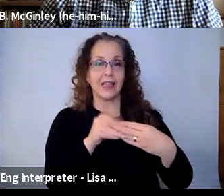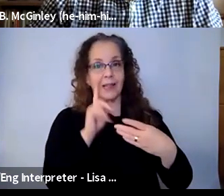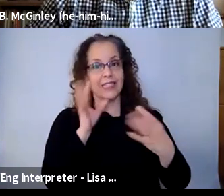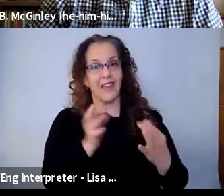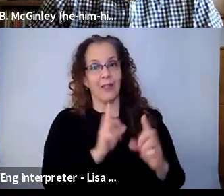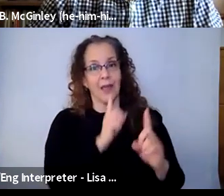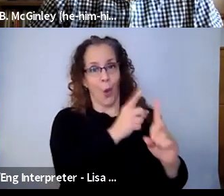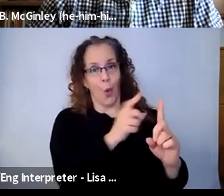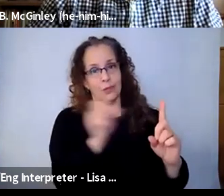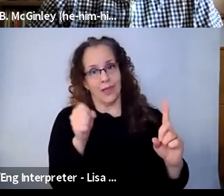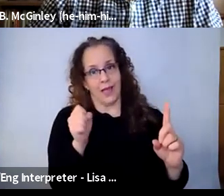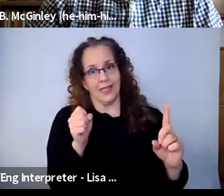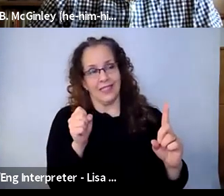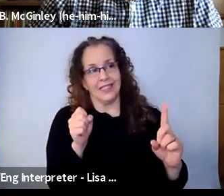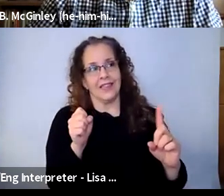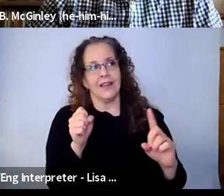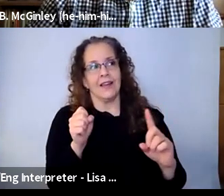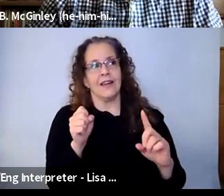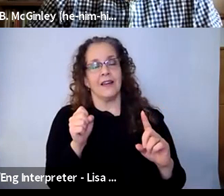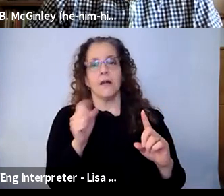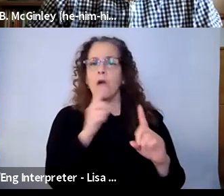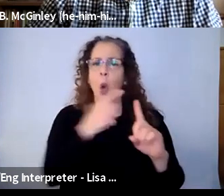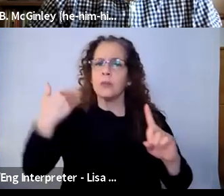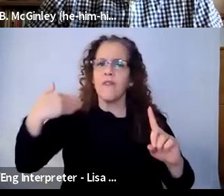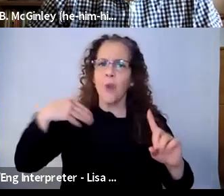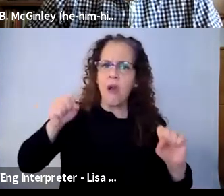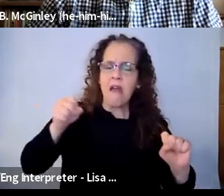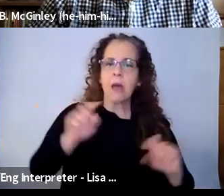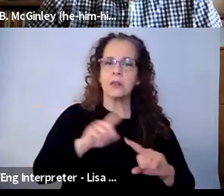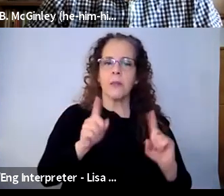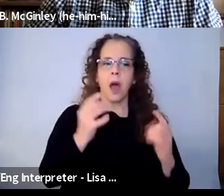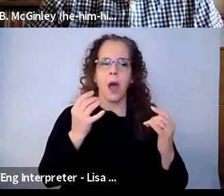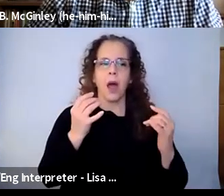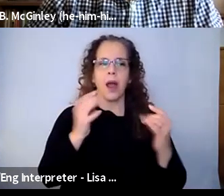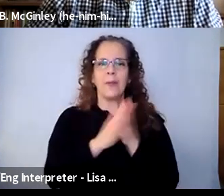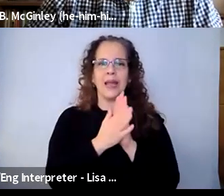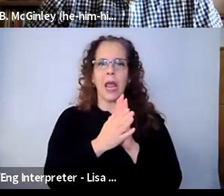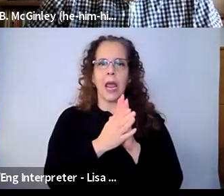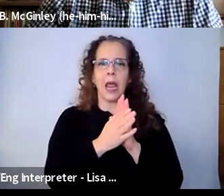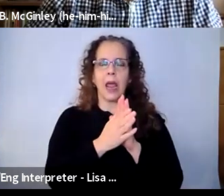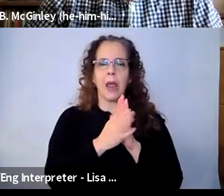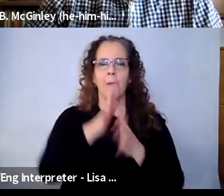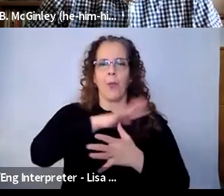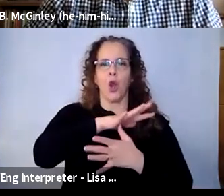programming before. It's just that they became part of the forefront. So one of the things that we did a lot, you know,